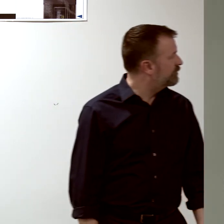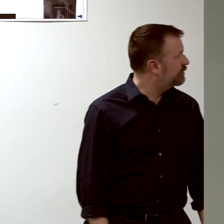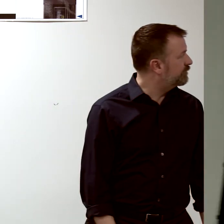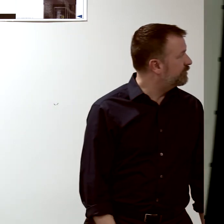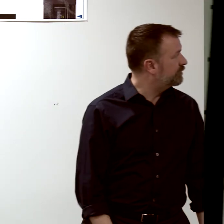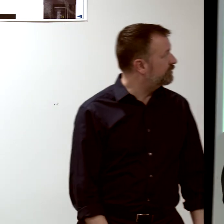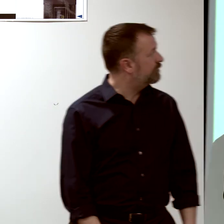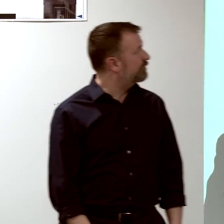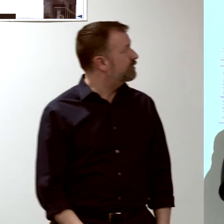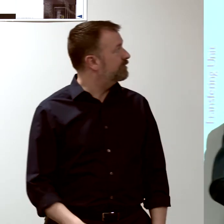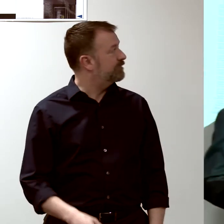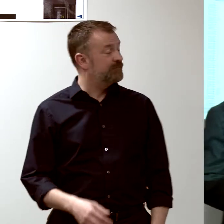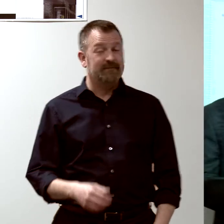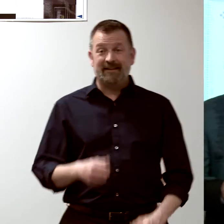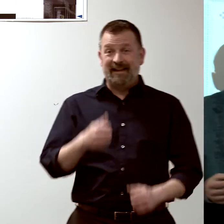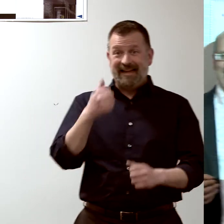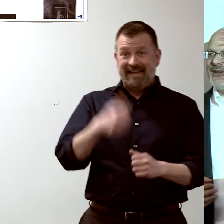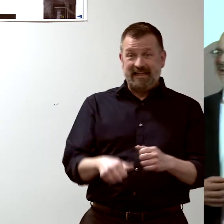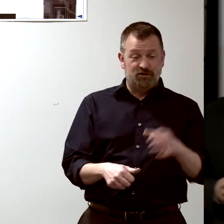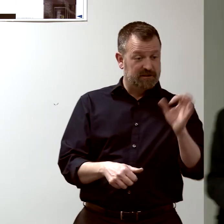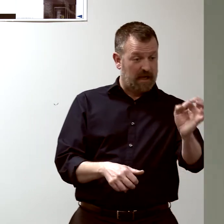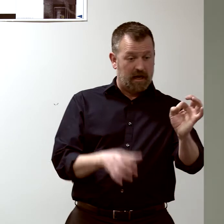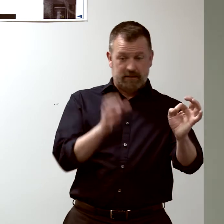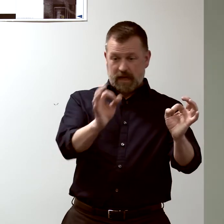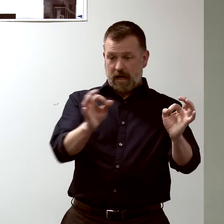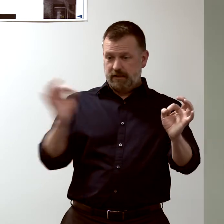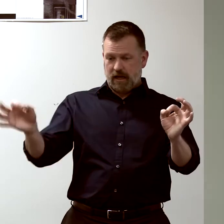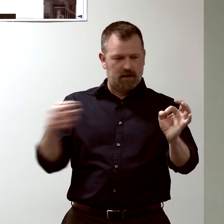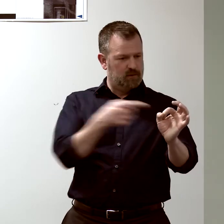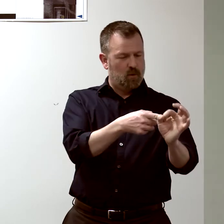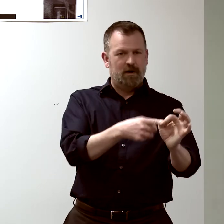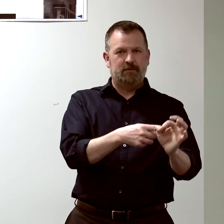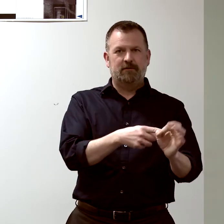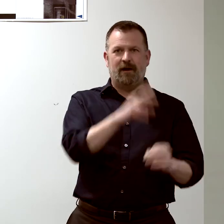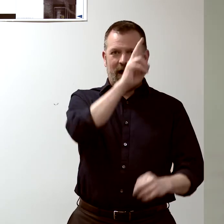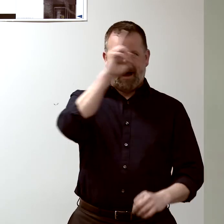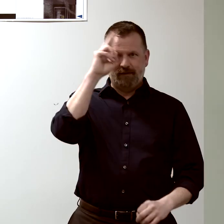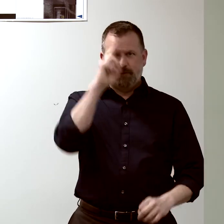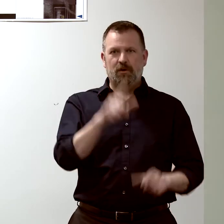Each of these little dots represents a place in the hospital.